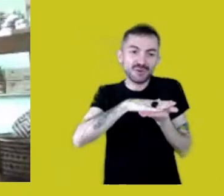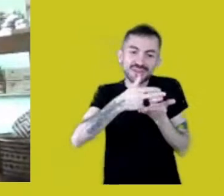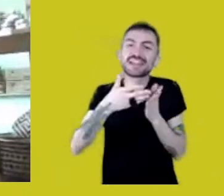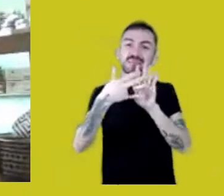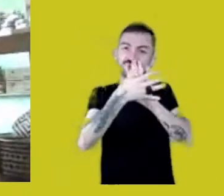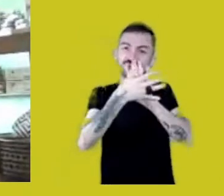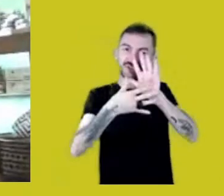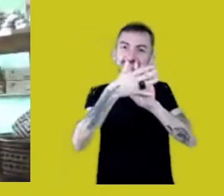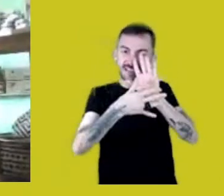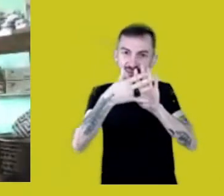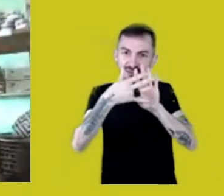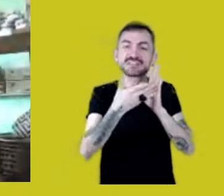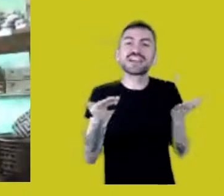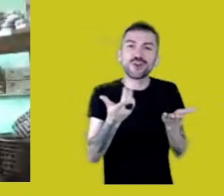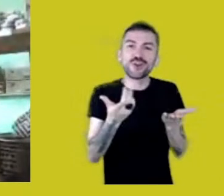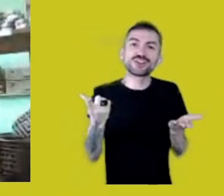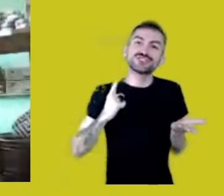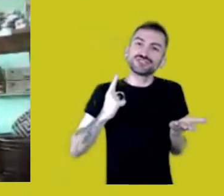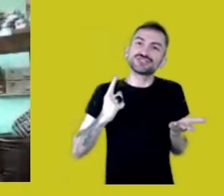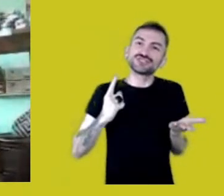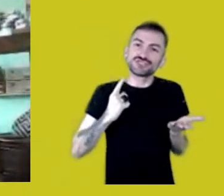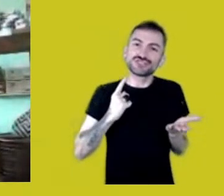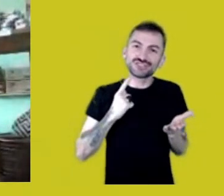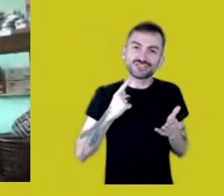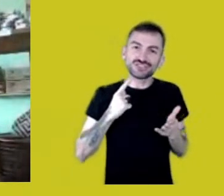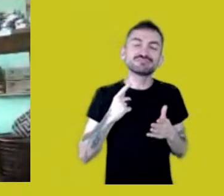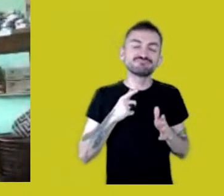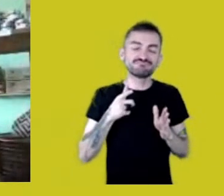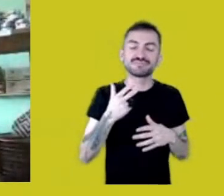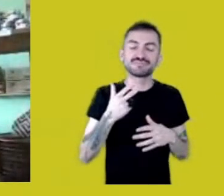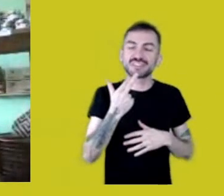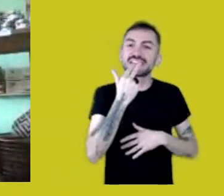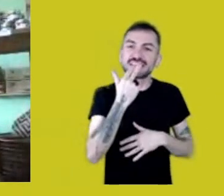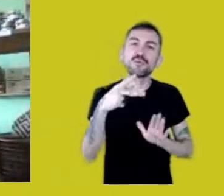to guarantee accessibility to this speech.